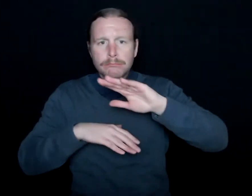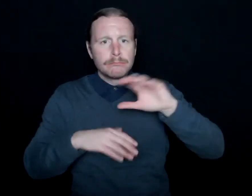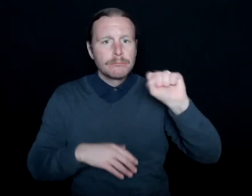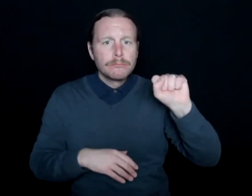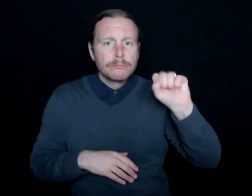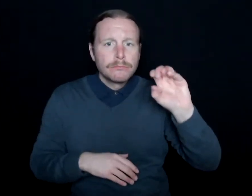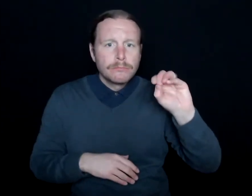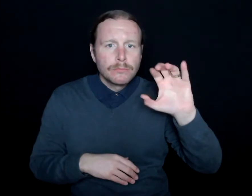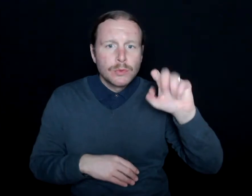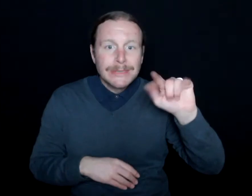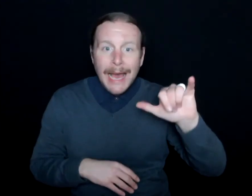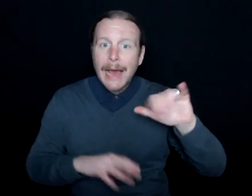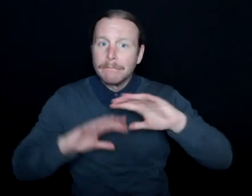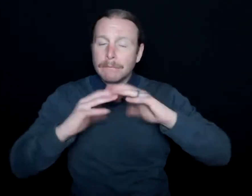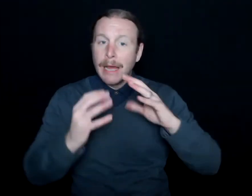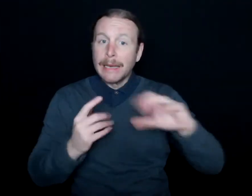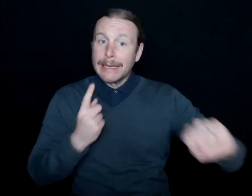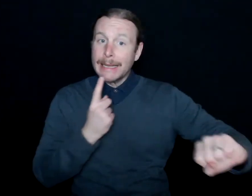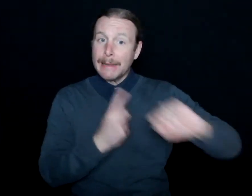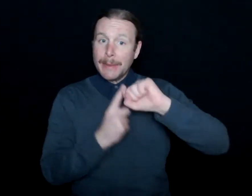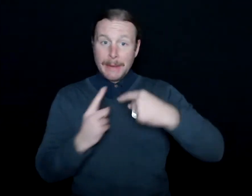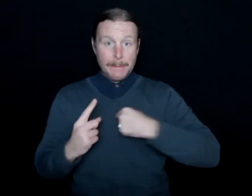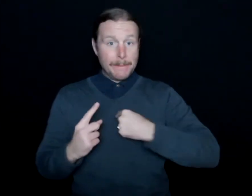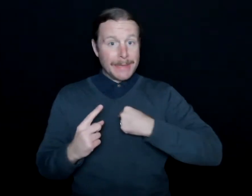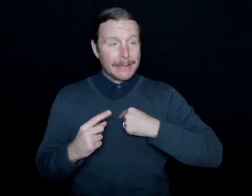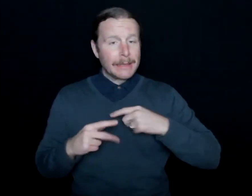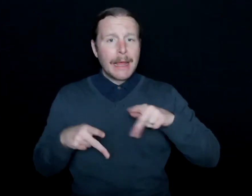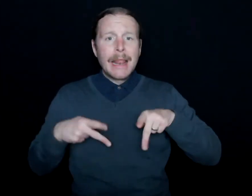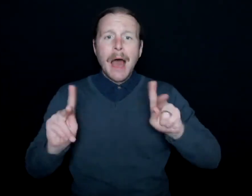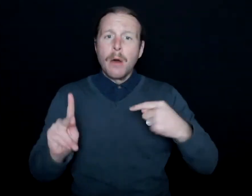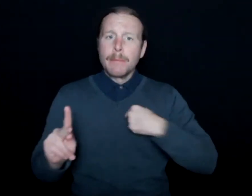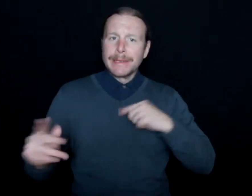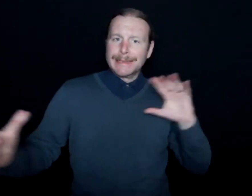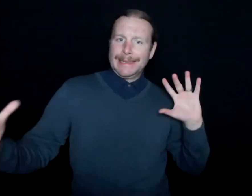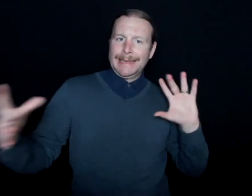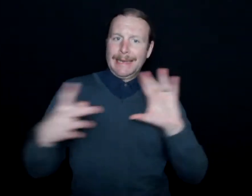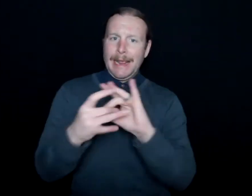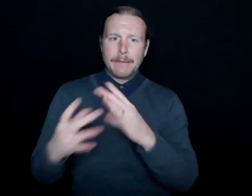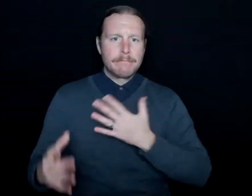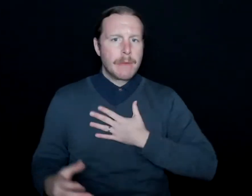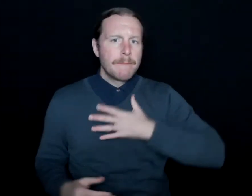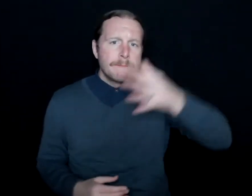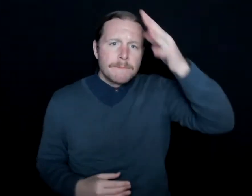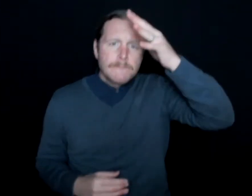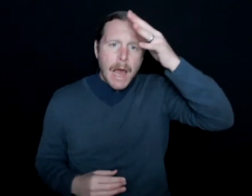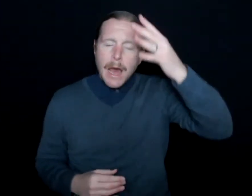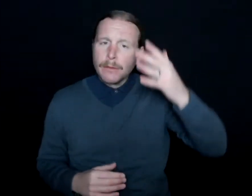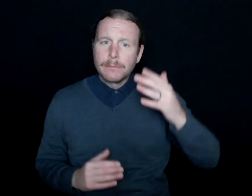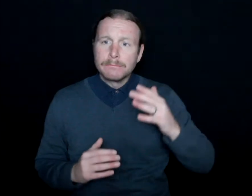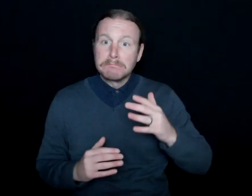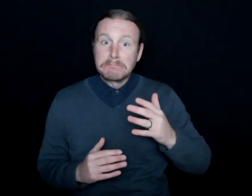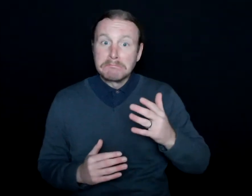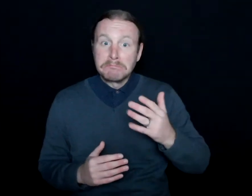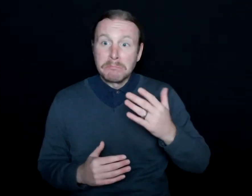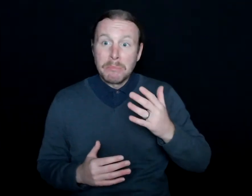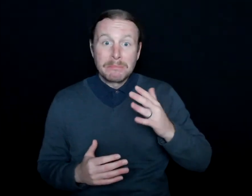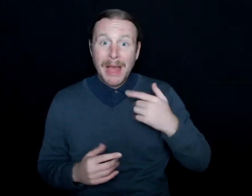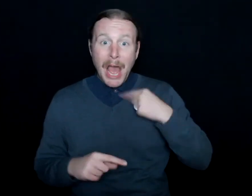And it had a profound impact on me. It allowed me to connect with my father in ways that I don't think I could have.